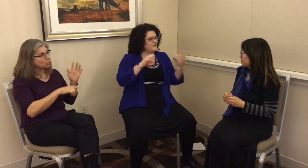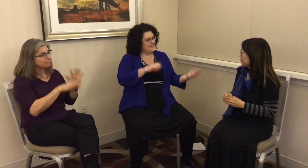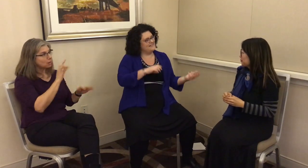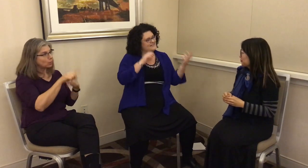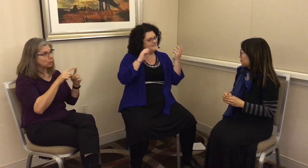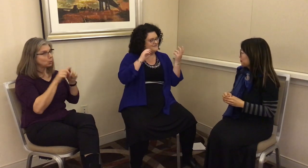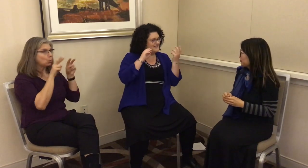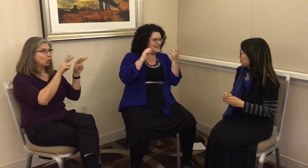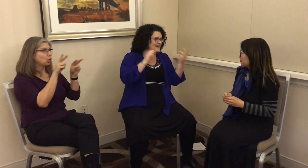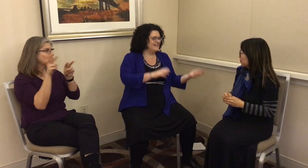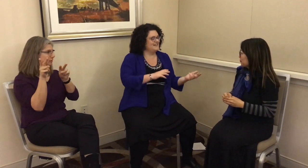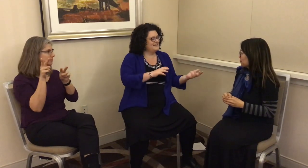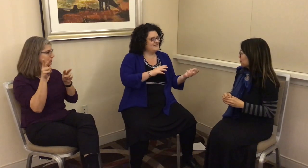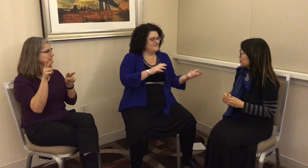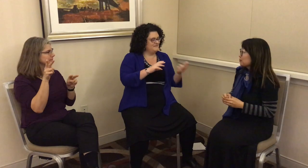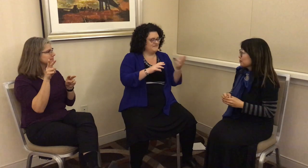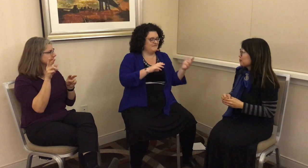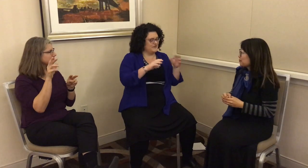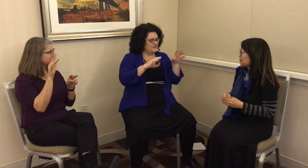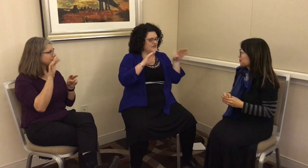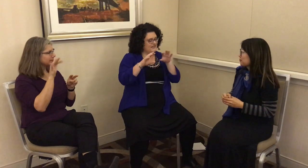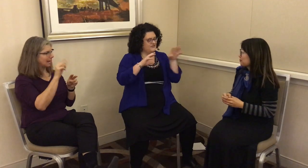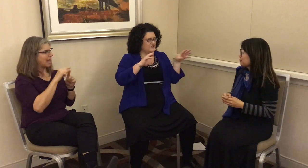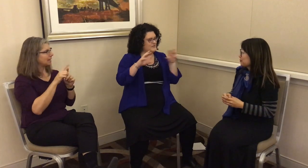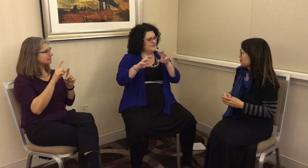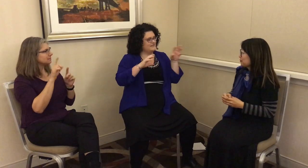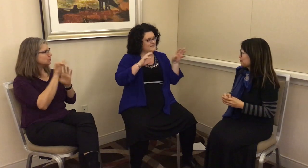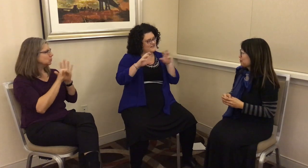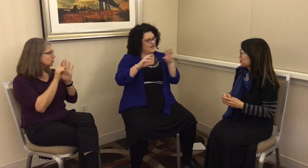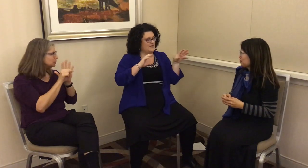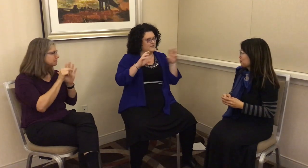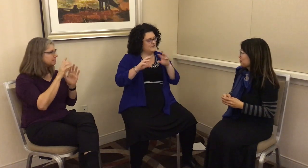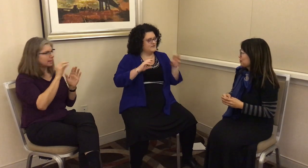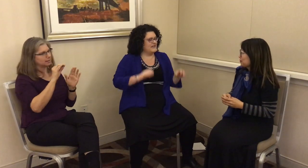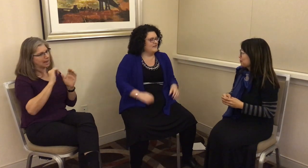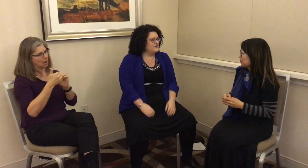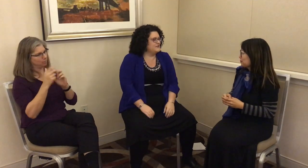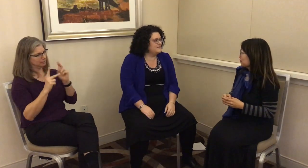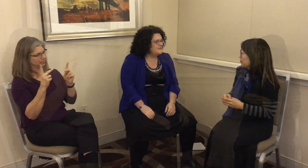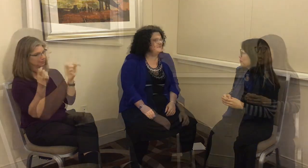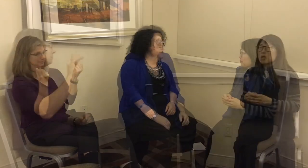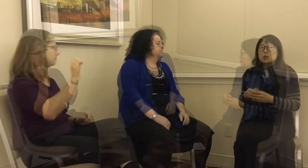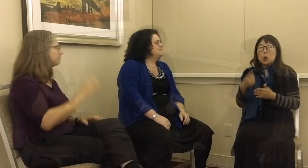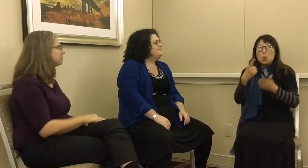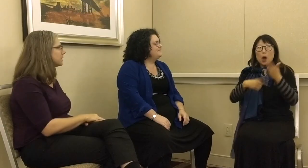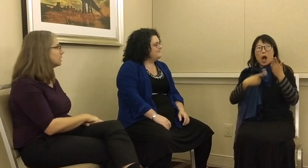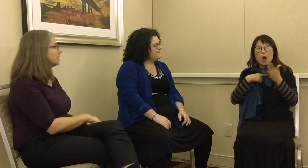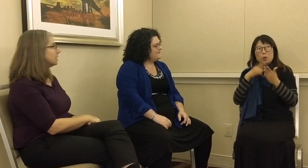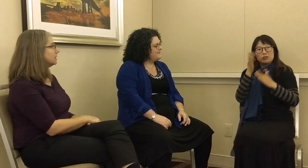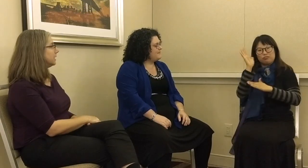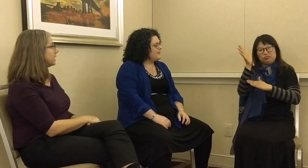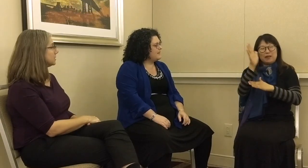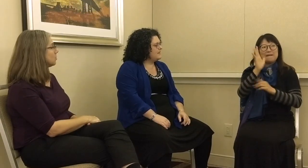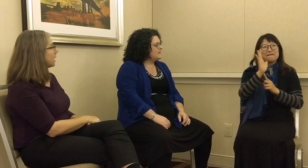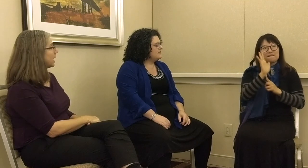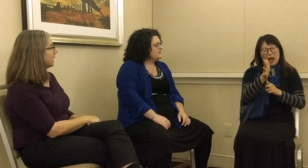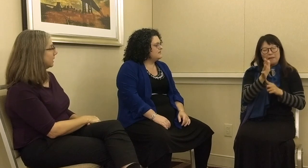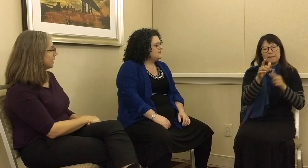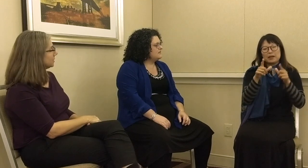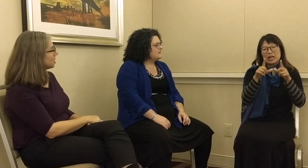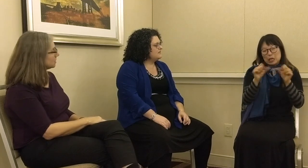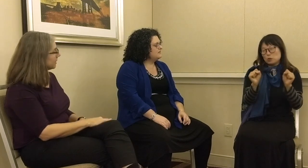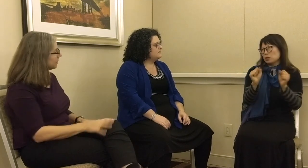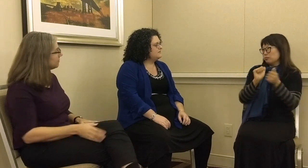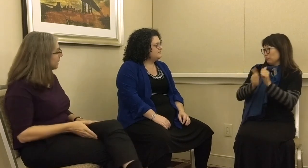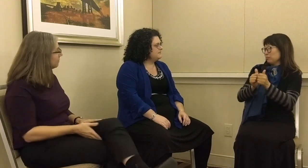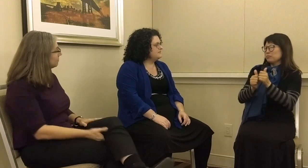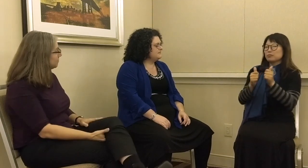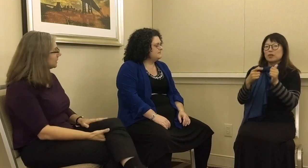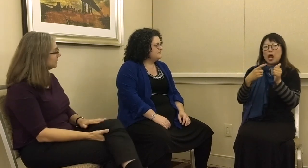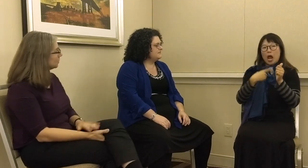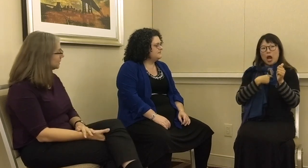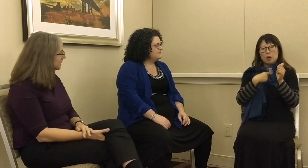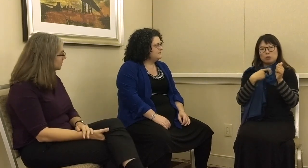looked at YouTube and how people sign on YouTube. L: Yes, what I talked about in the Five-Minute